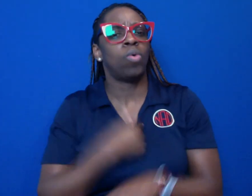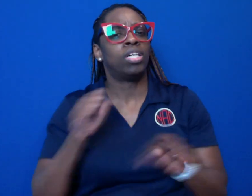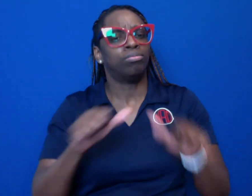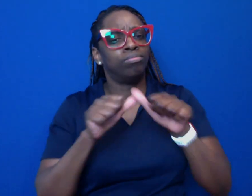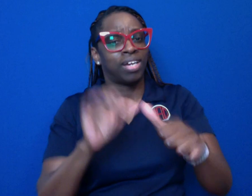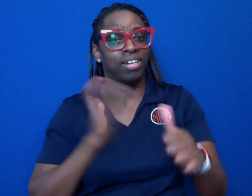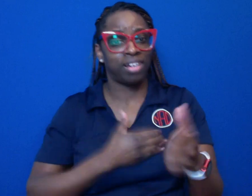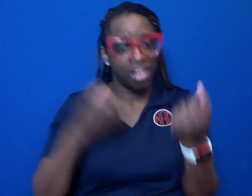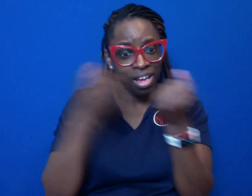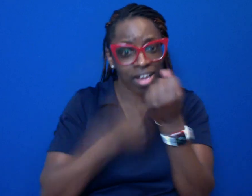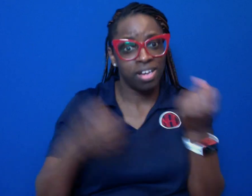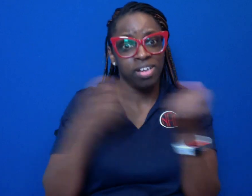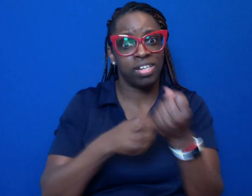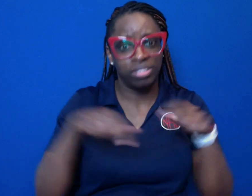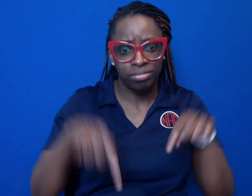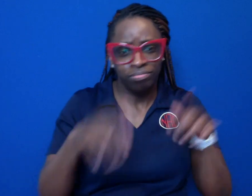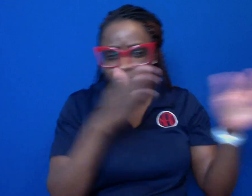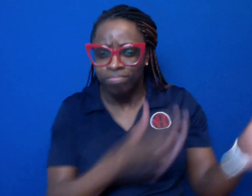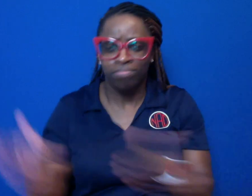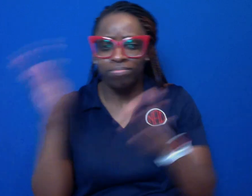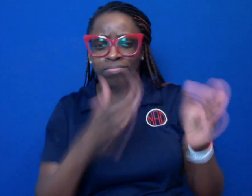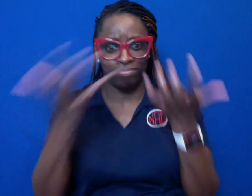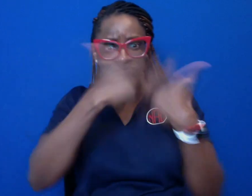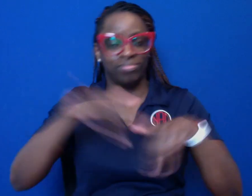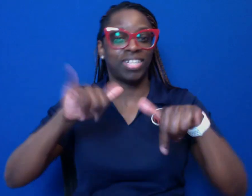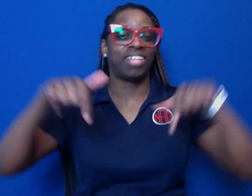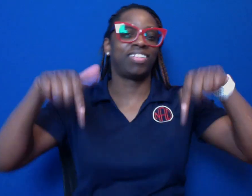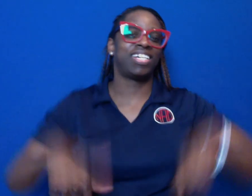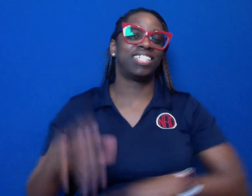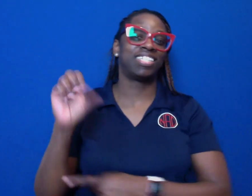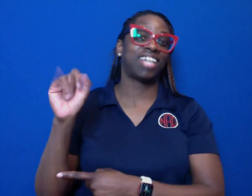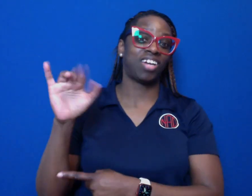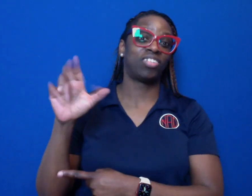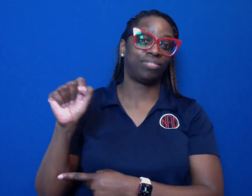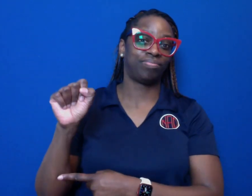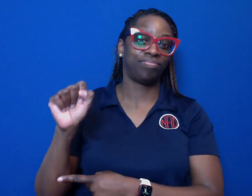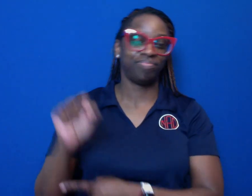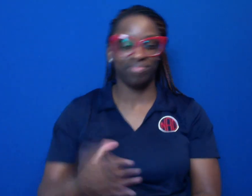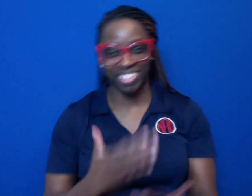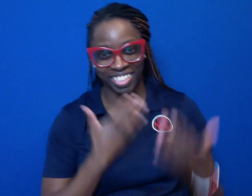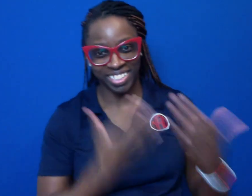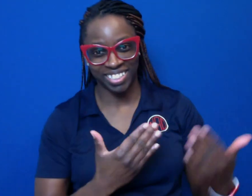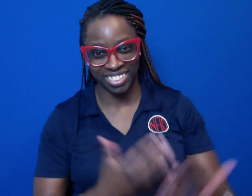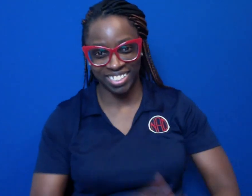so we can continue our advocacy efforts and plan important events like this series. Thank you!